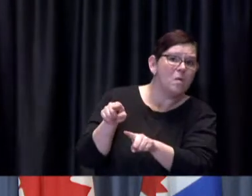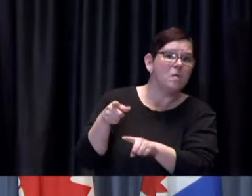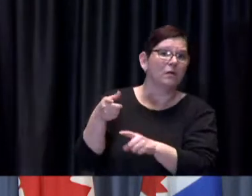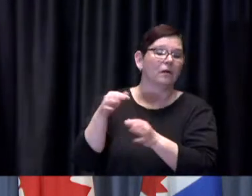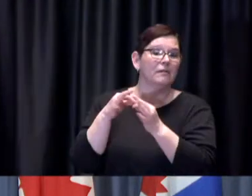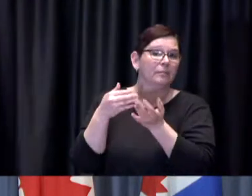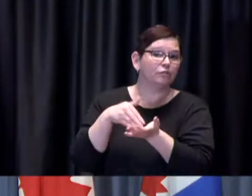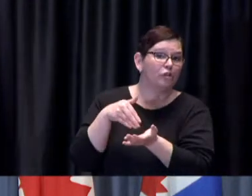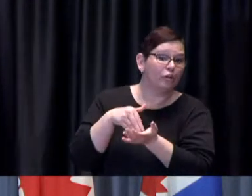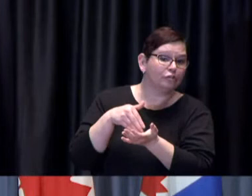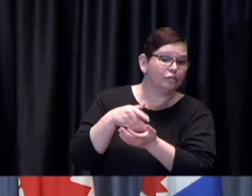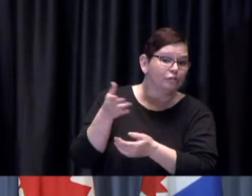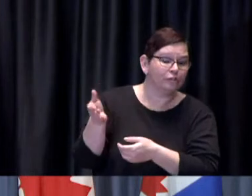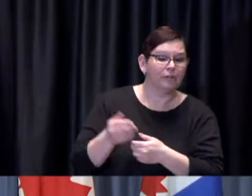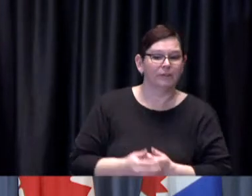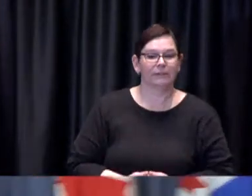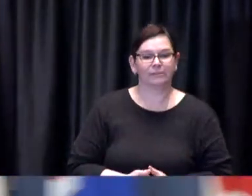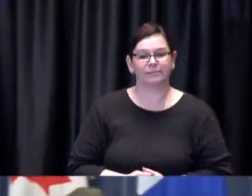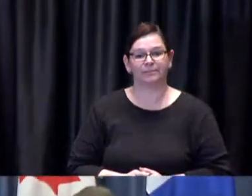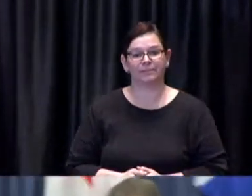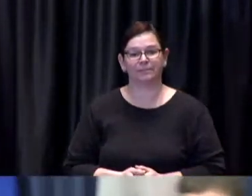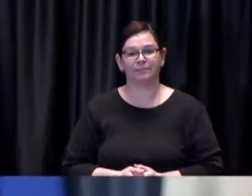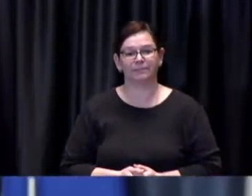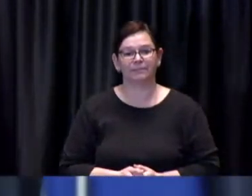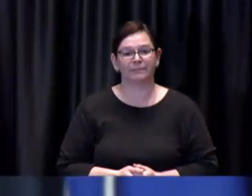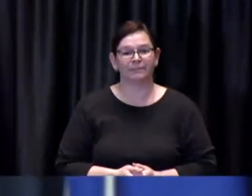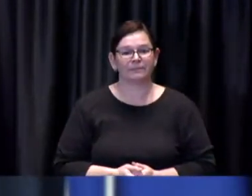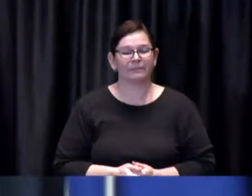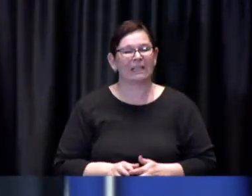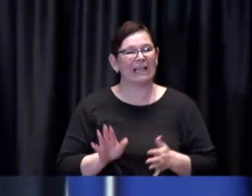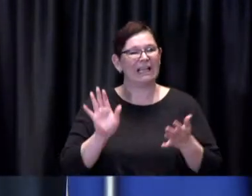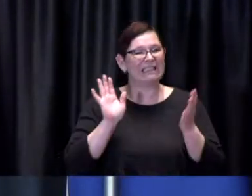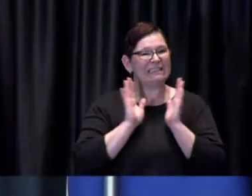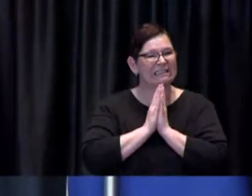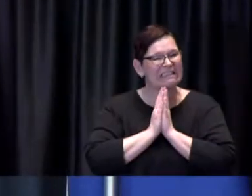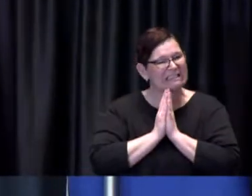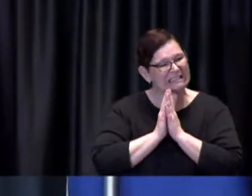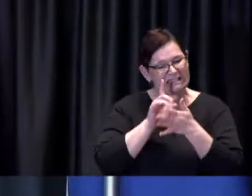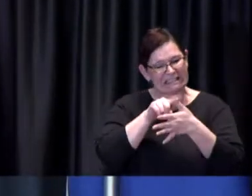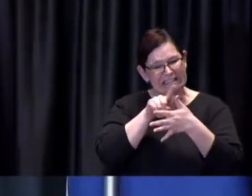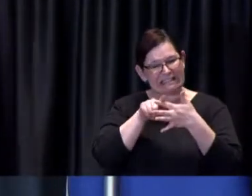Dr. de Villa: So a couple of things with that and and perhaps I can get the Chief to speak to the experience at